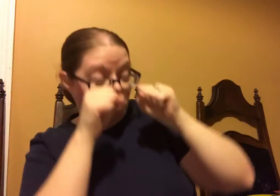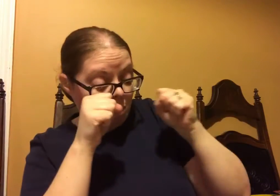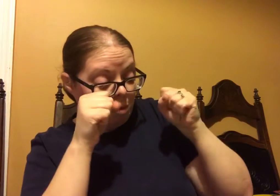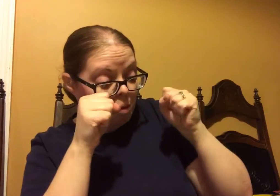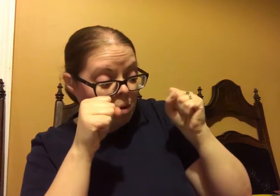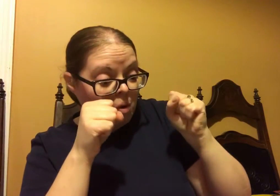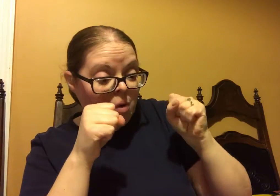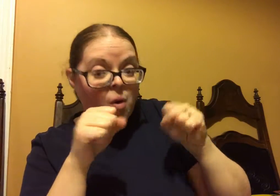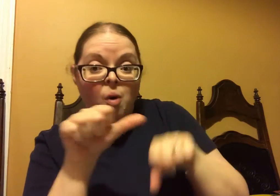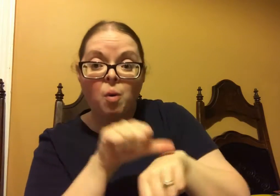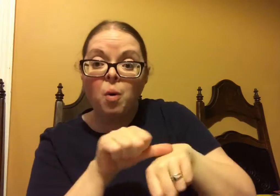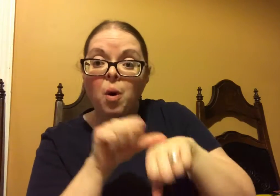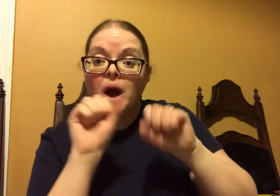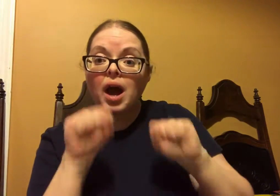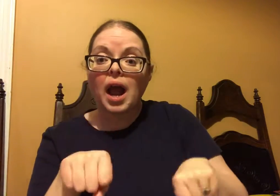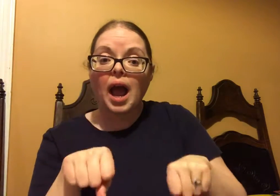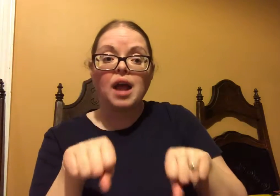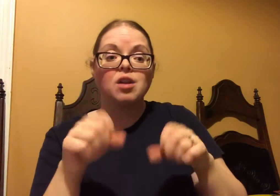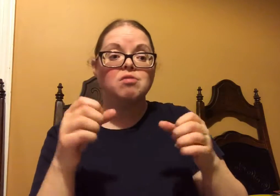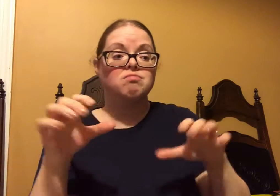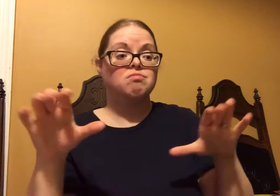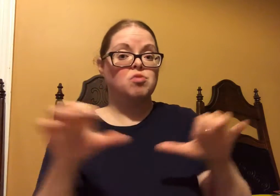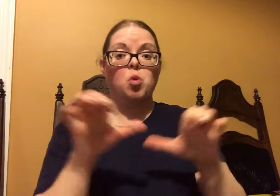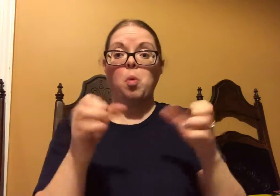And I was just amazed at what the oils could do.